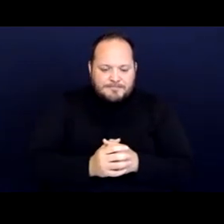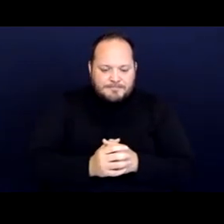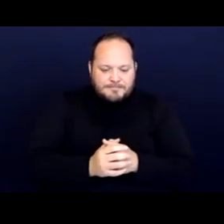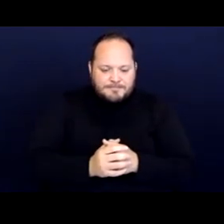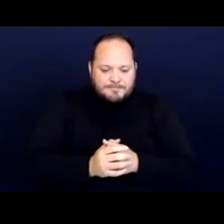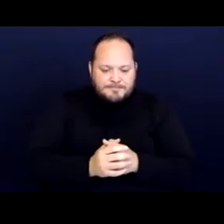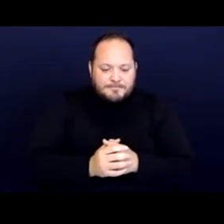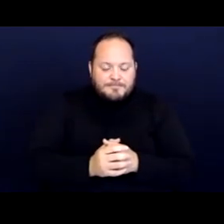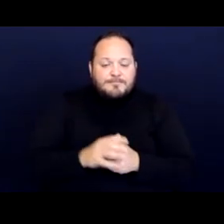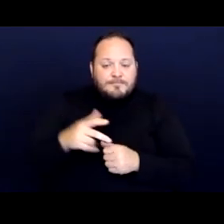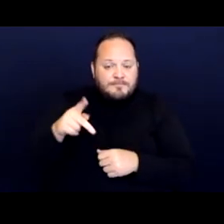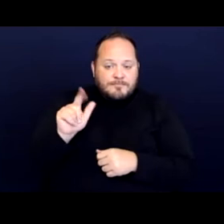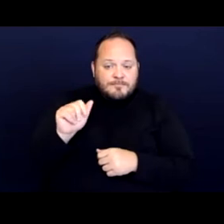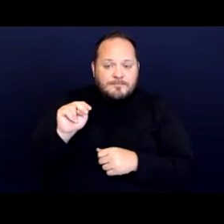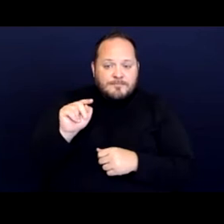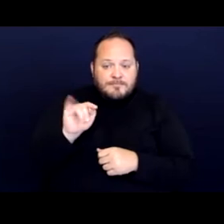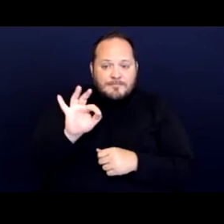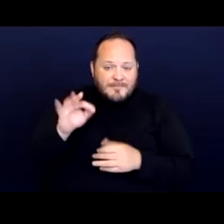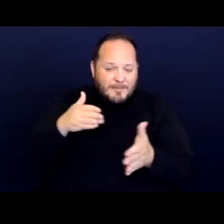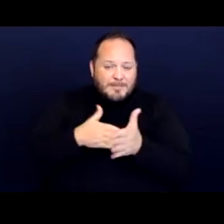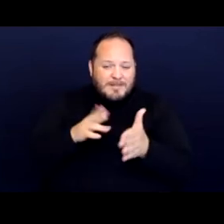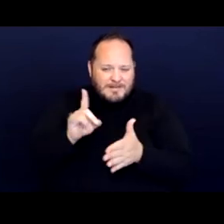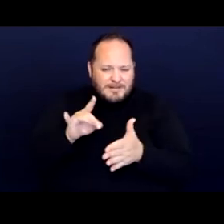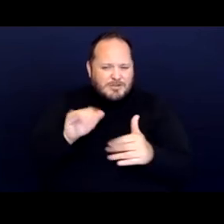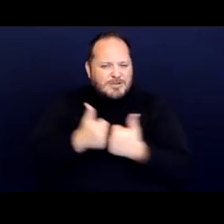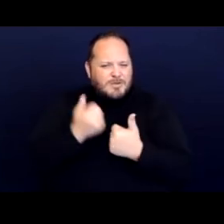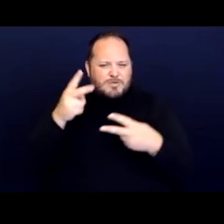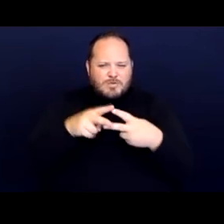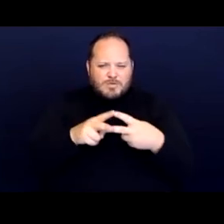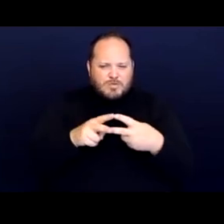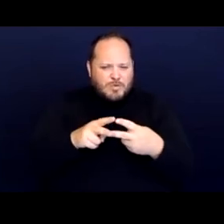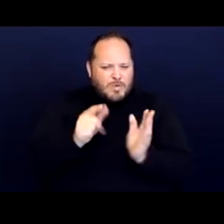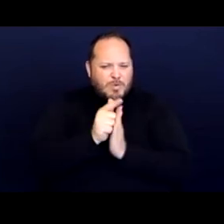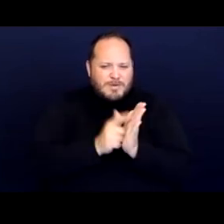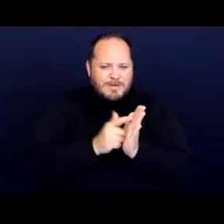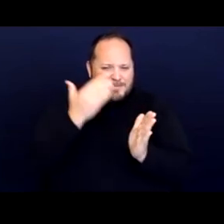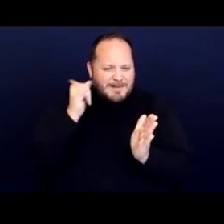The plaintiffs challenged the two ordinances on the grounds that it violated the eighth amendment